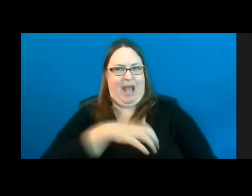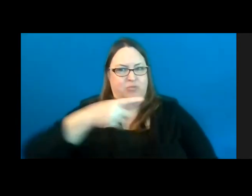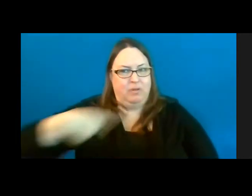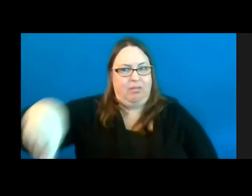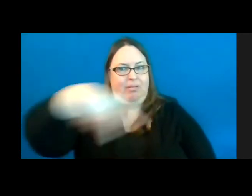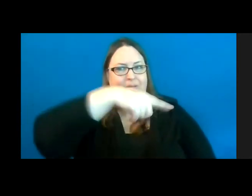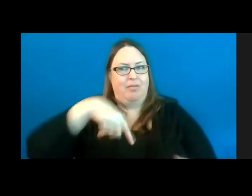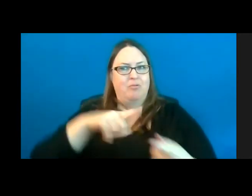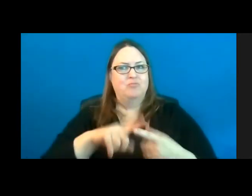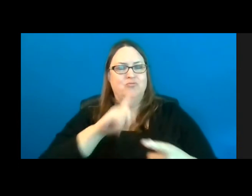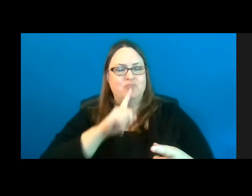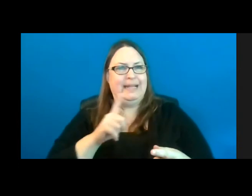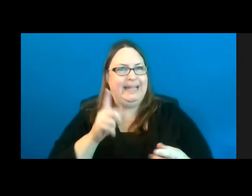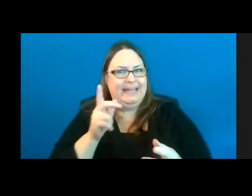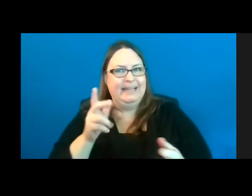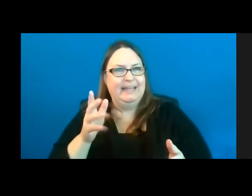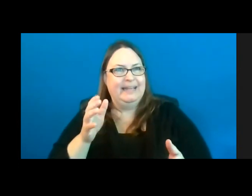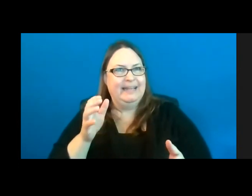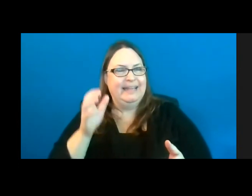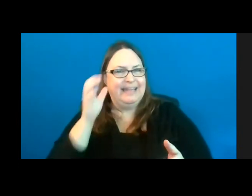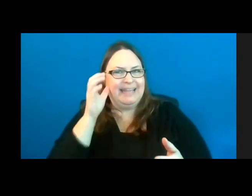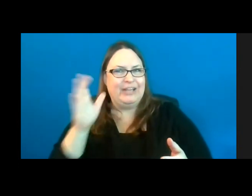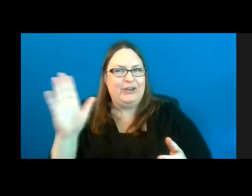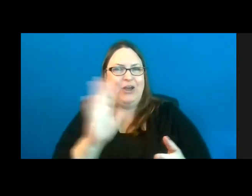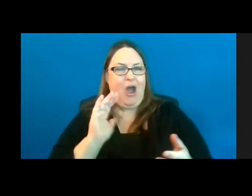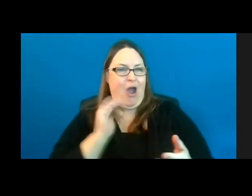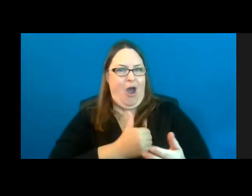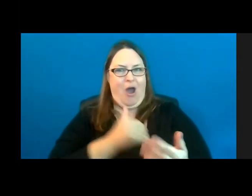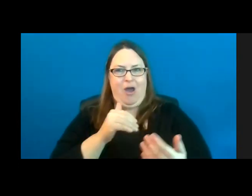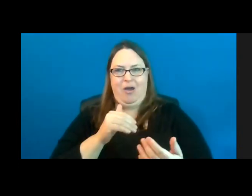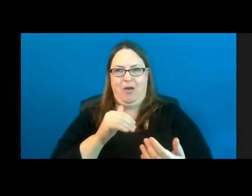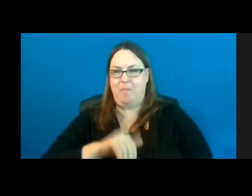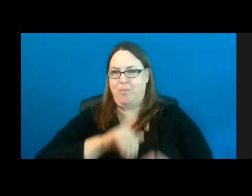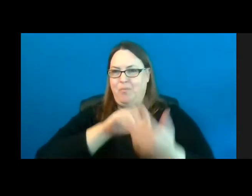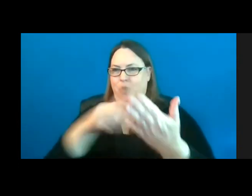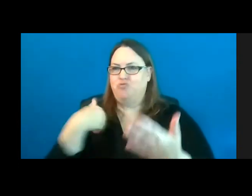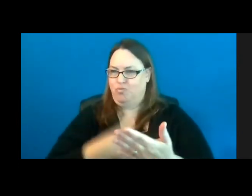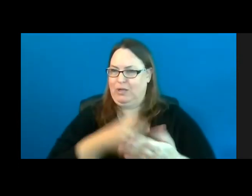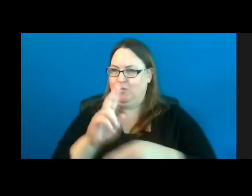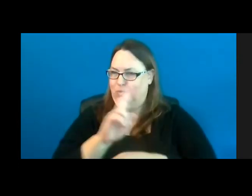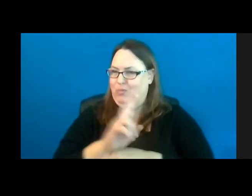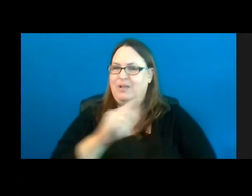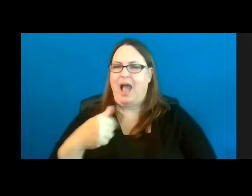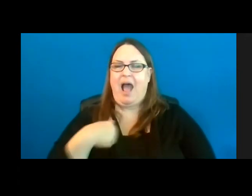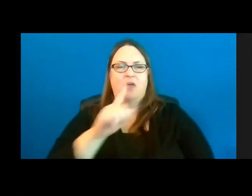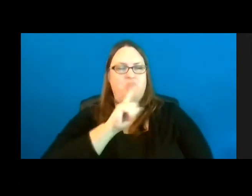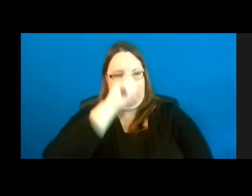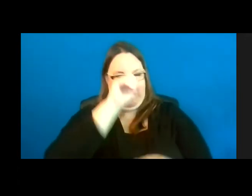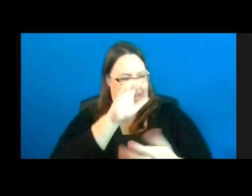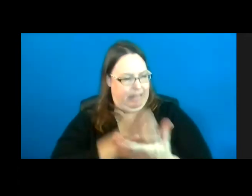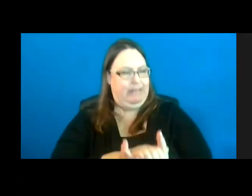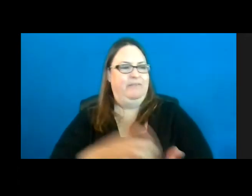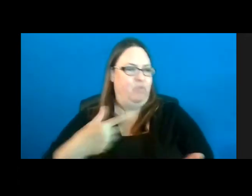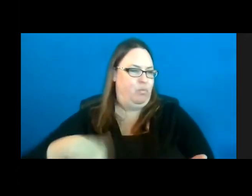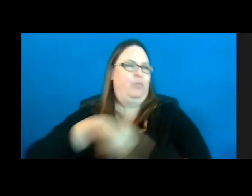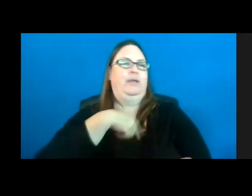Just to hear the approach that we're now taking to this, I’m a firm believer that we're